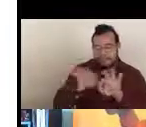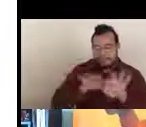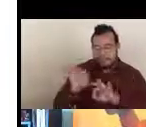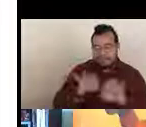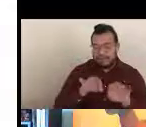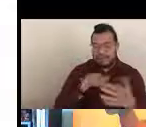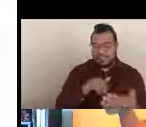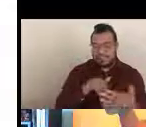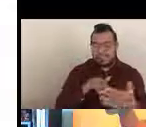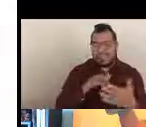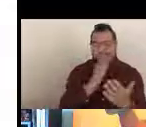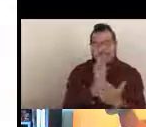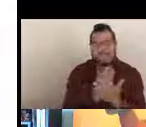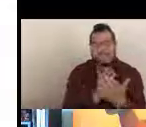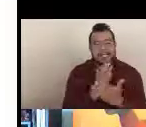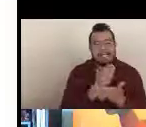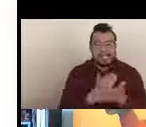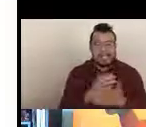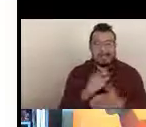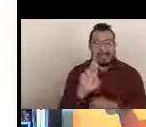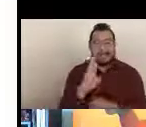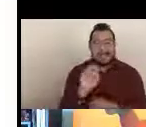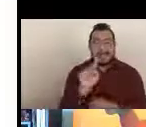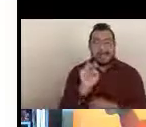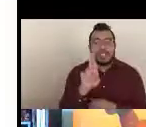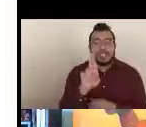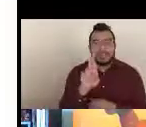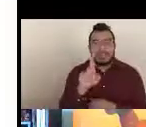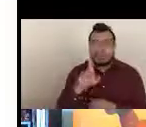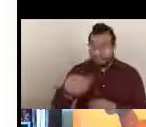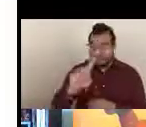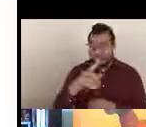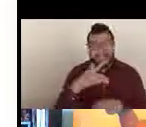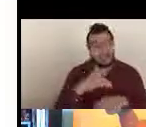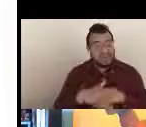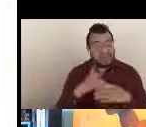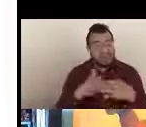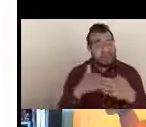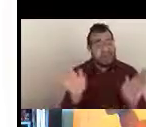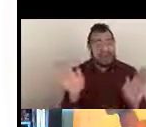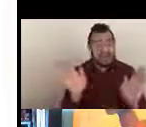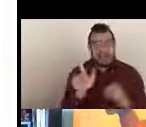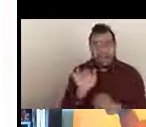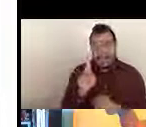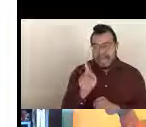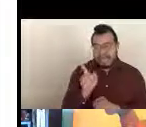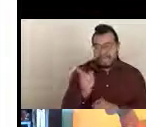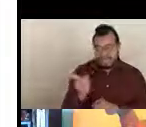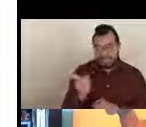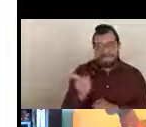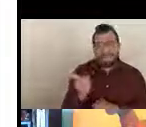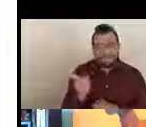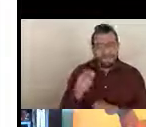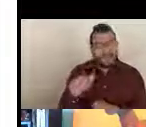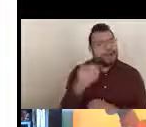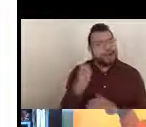All rosters are available publicly at the link below, and that's another way that you can determine oh,